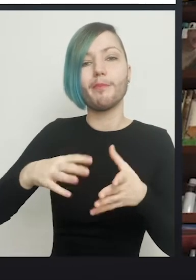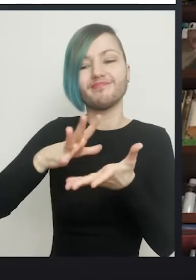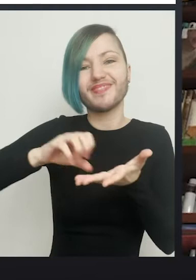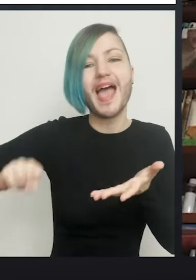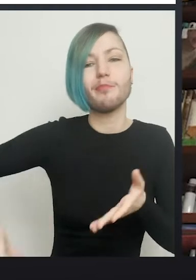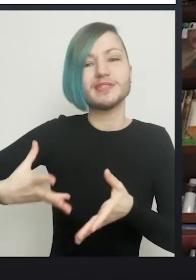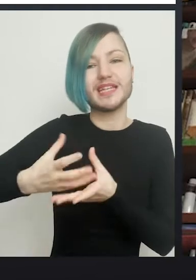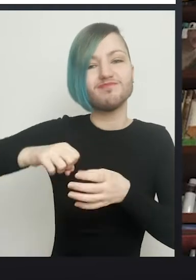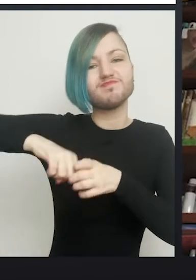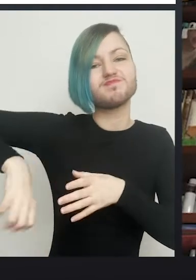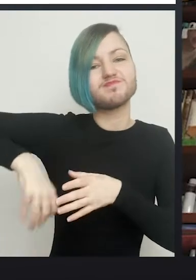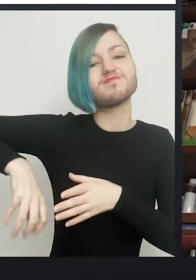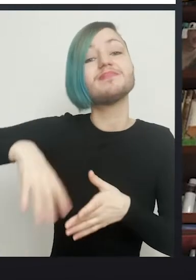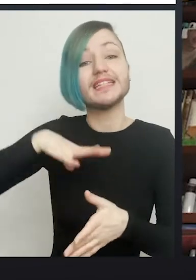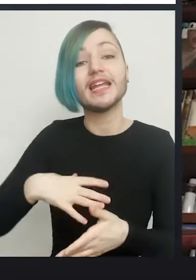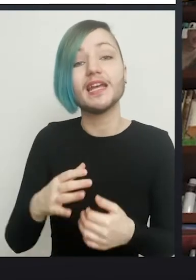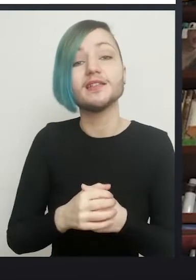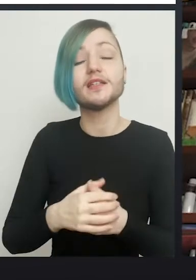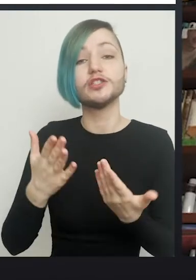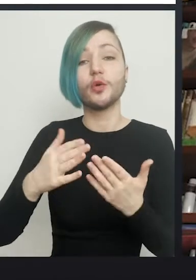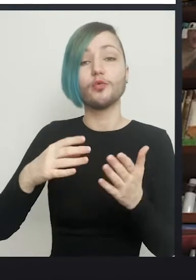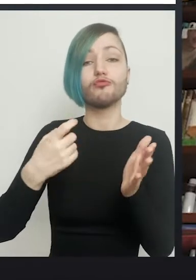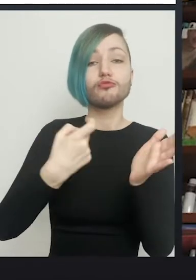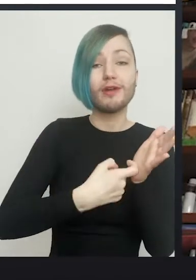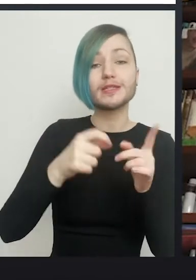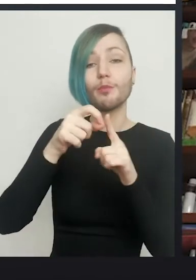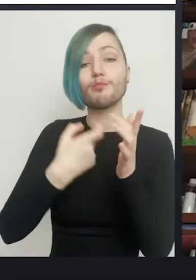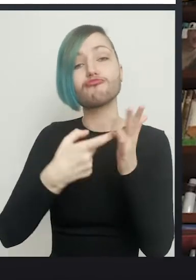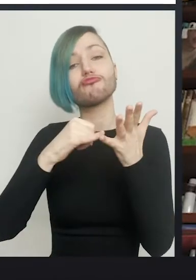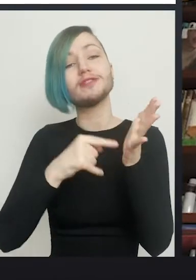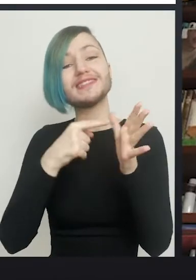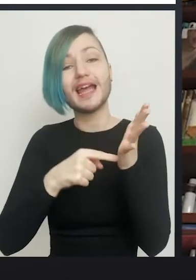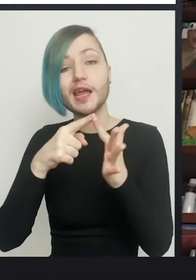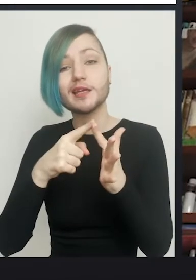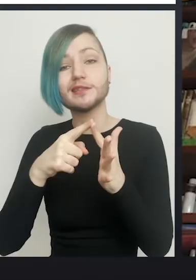the space between those two organs. This is a potential space not an actual space, and